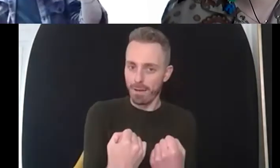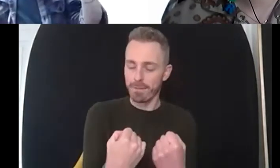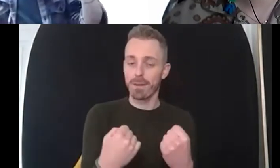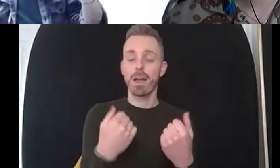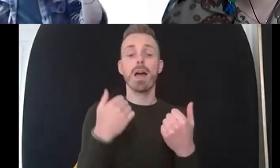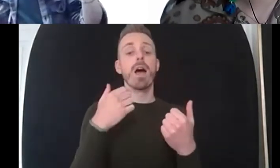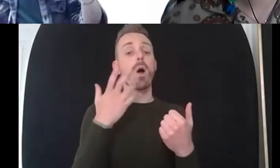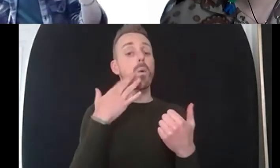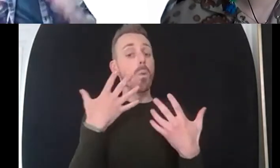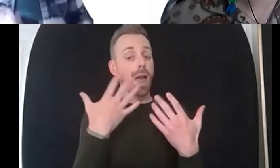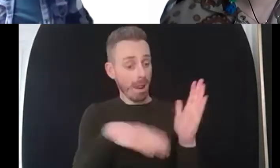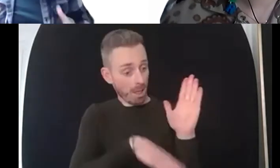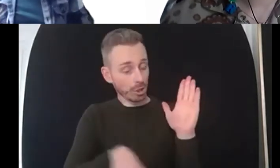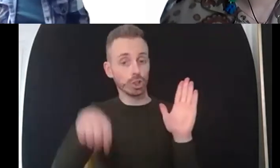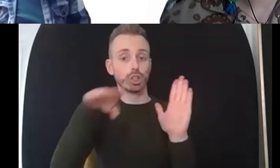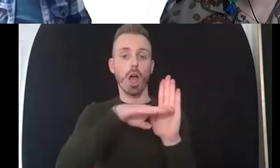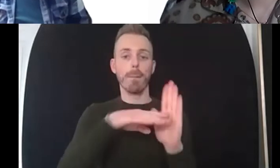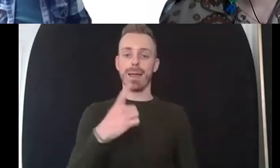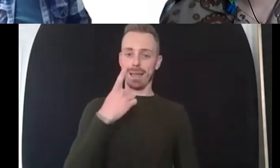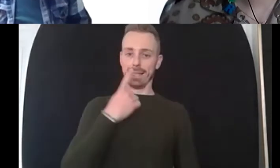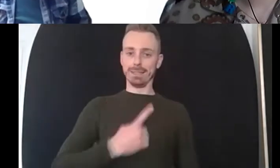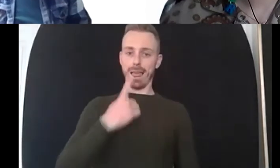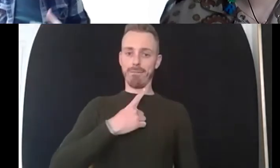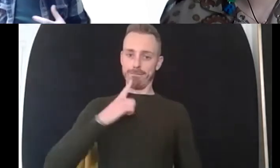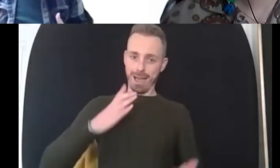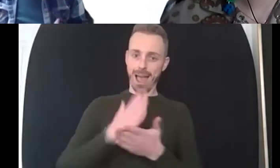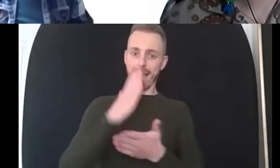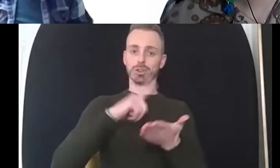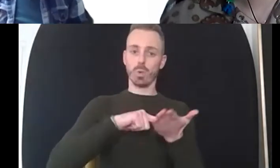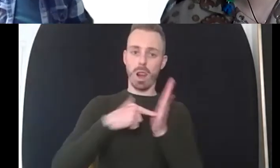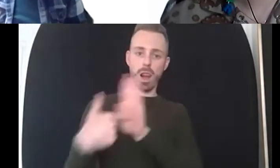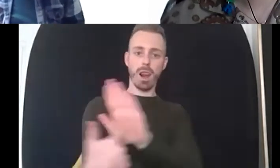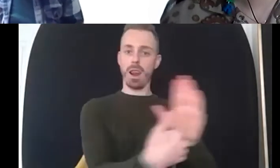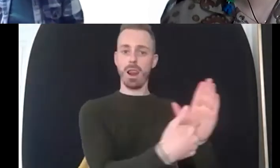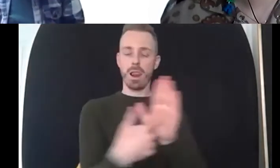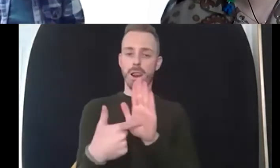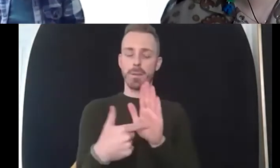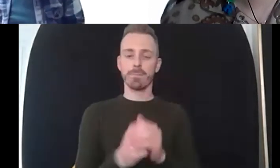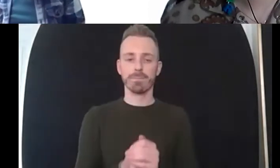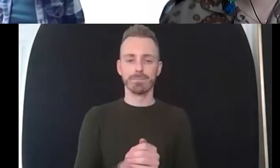top which can be absolutely anything it could i don't think i've ever reached self-actualization